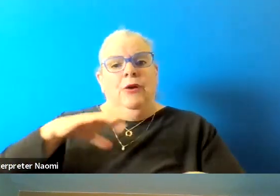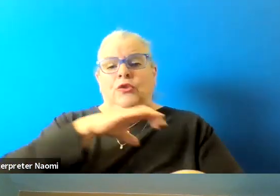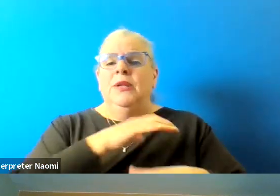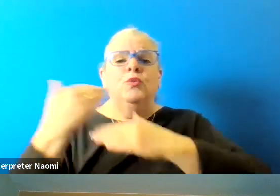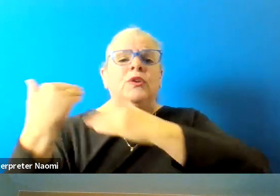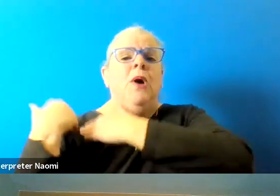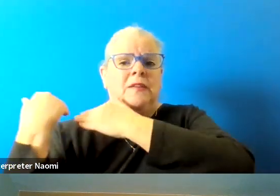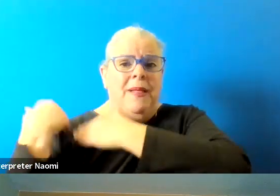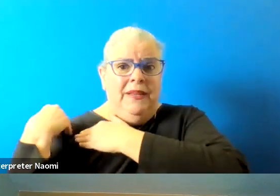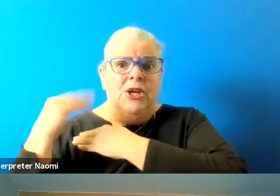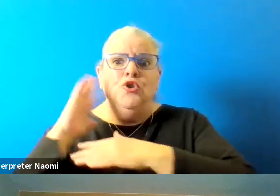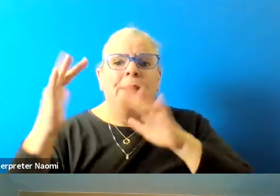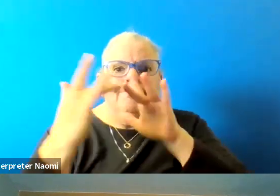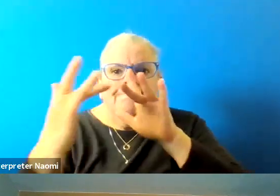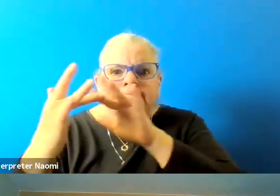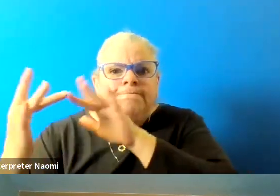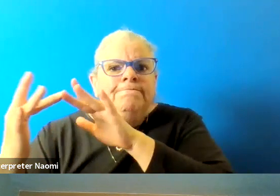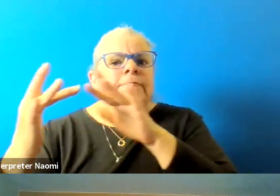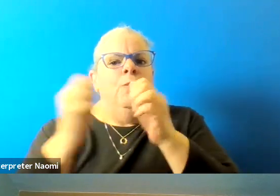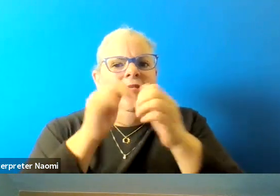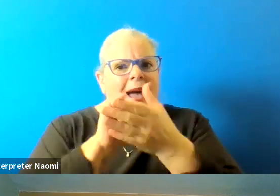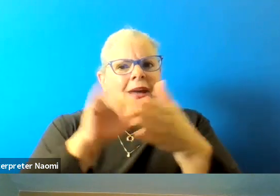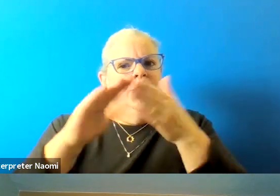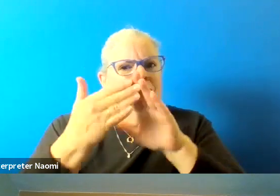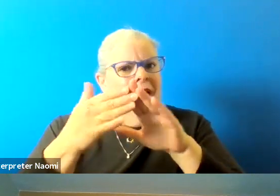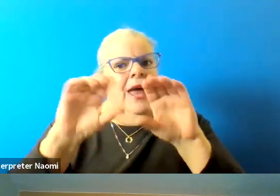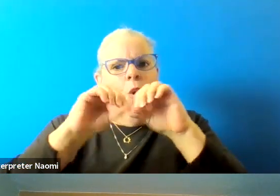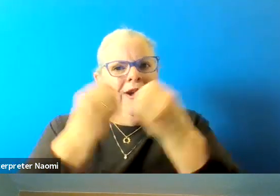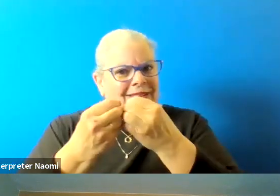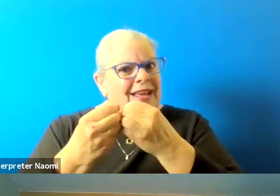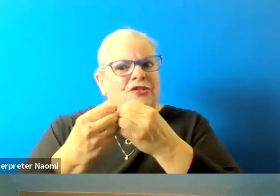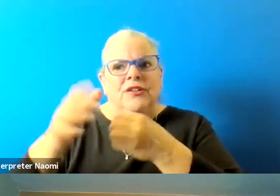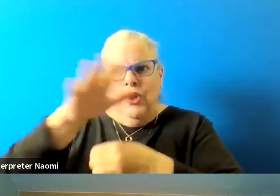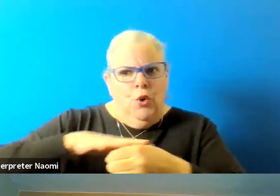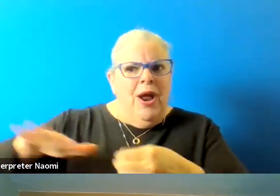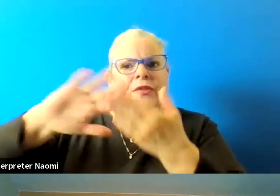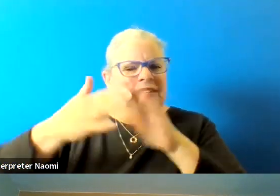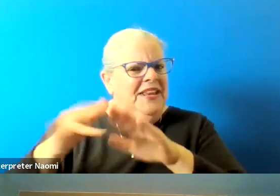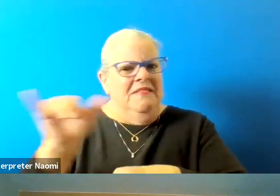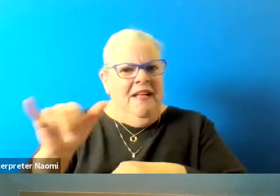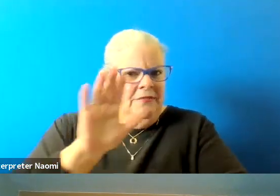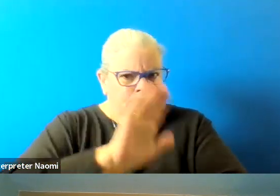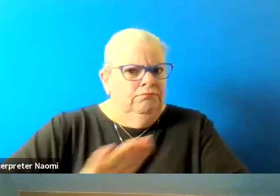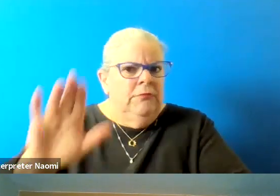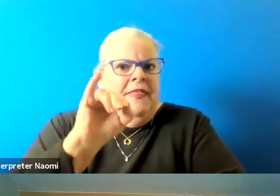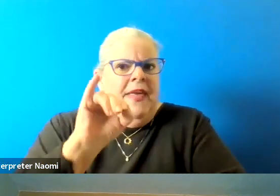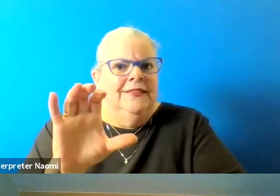to stay in touch with that community and organizations around town such as yourselves, to make sure that you guys have a voice